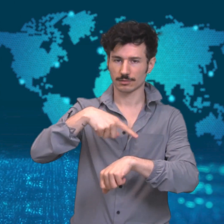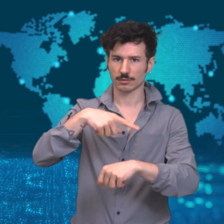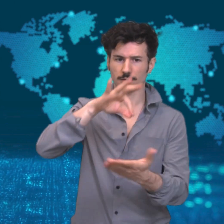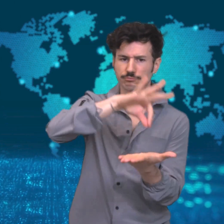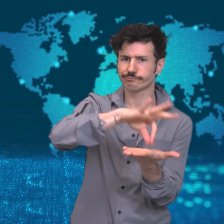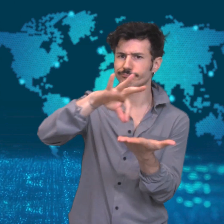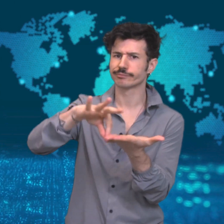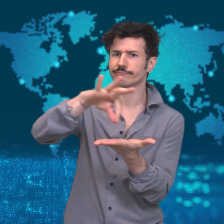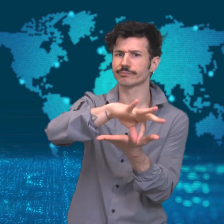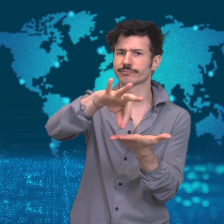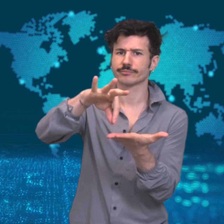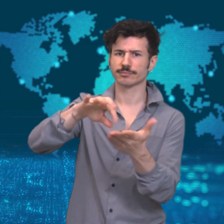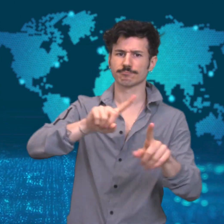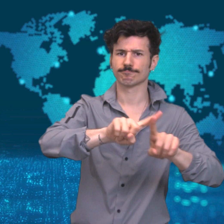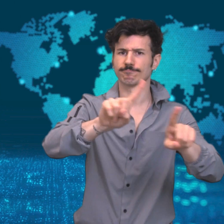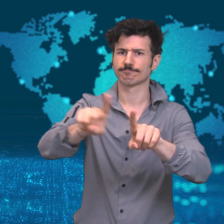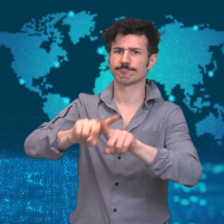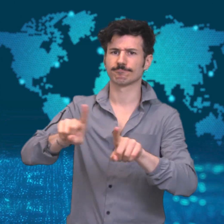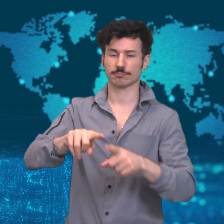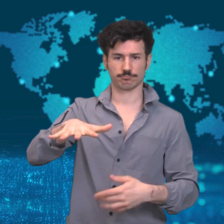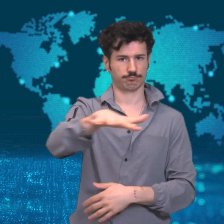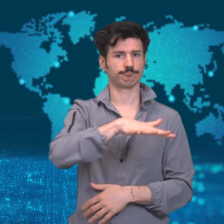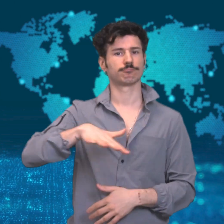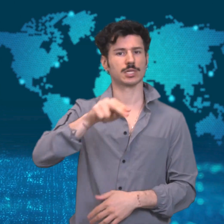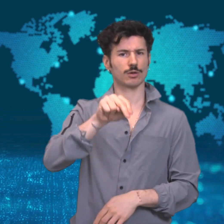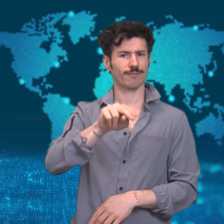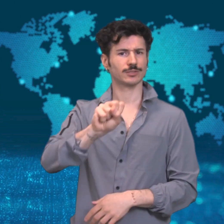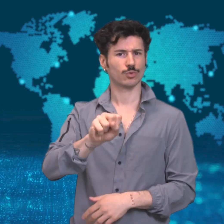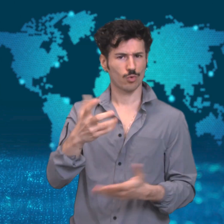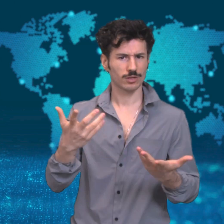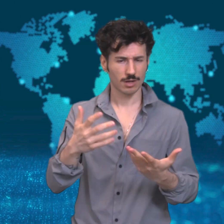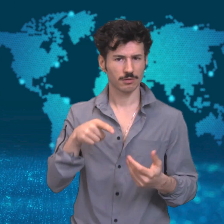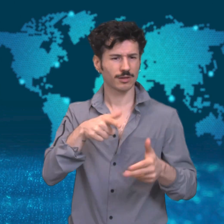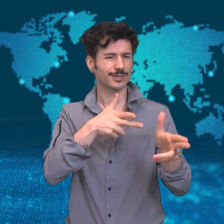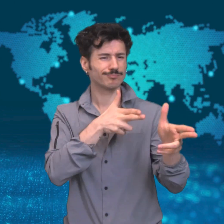The shooting rampage, which lasted 12 hours long, took